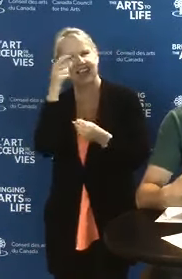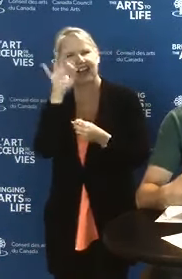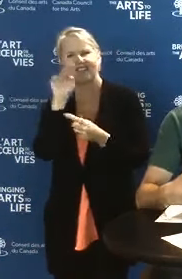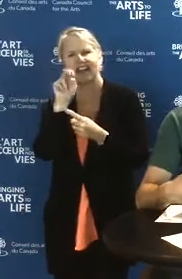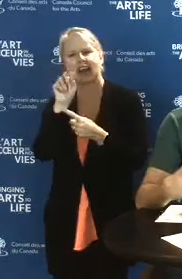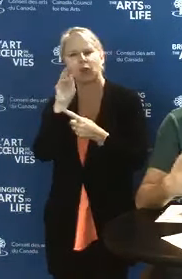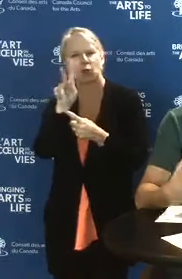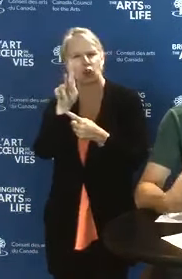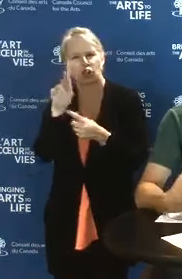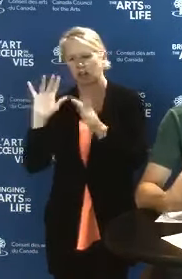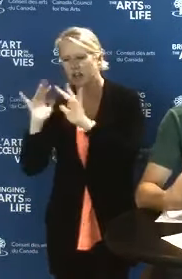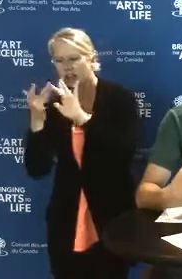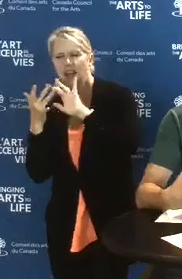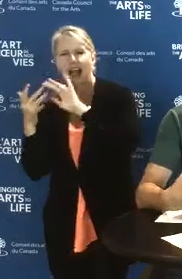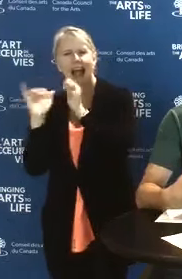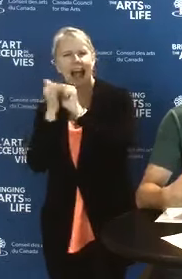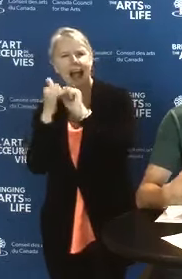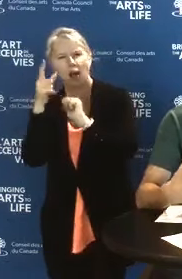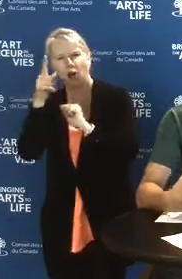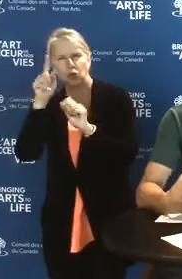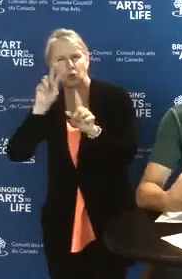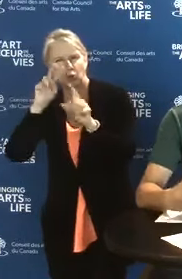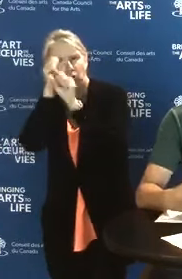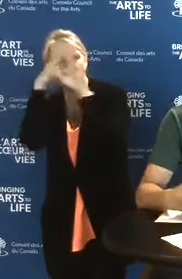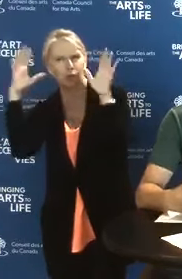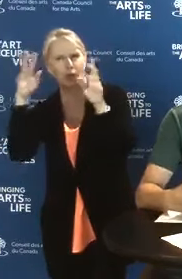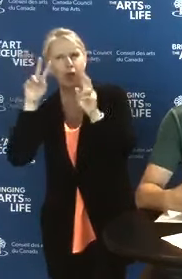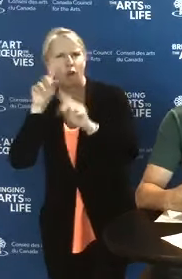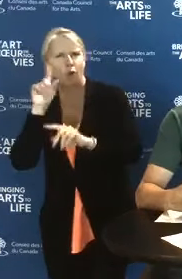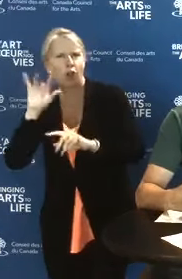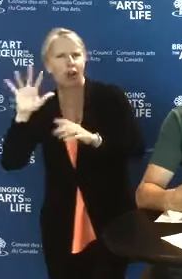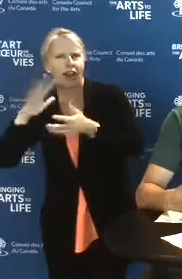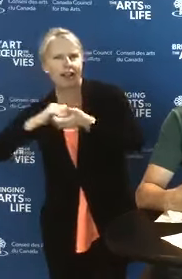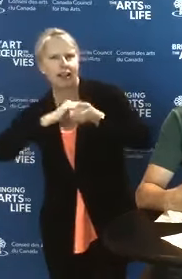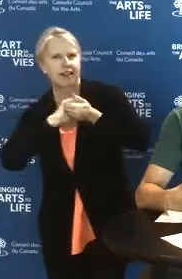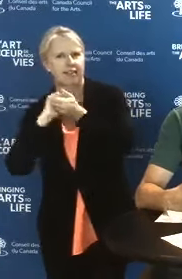how you perceive your network and your place.